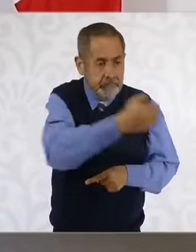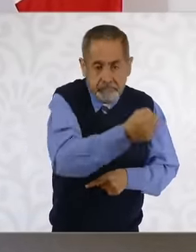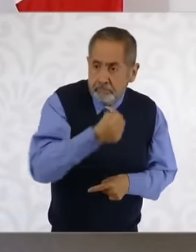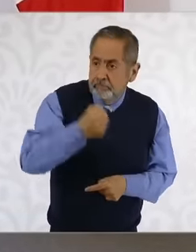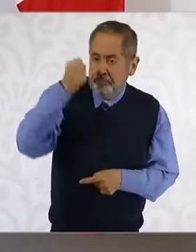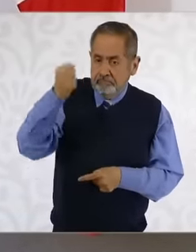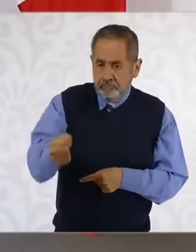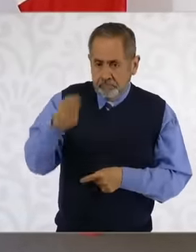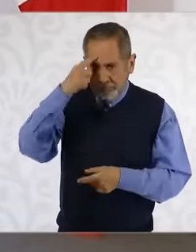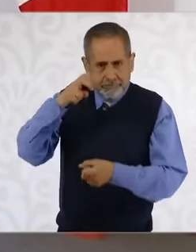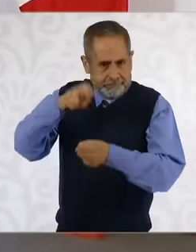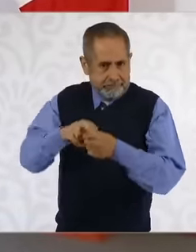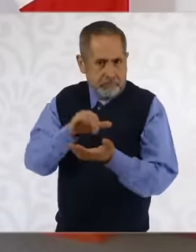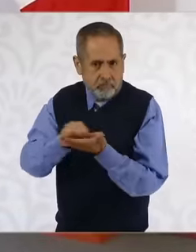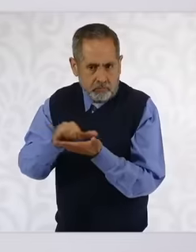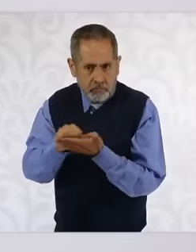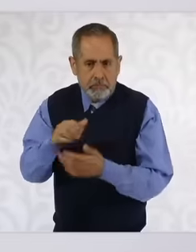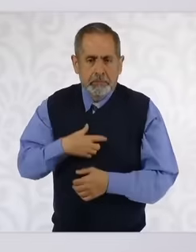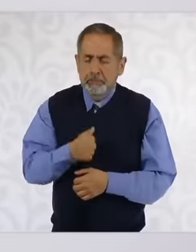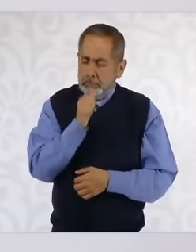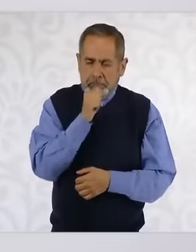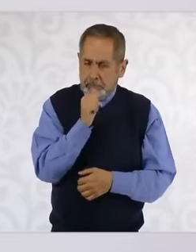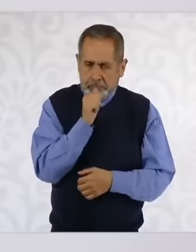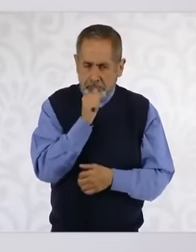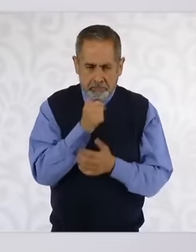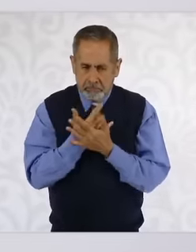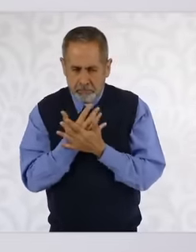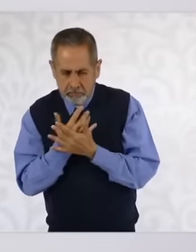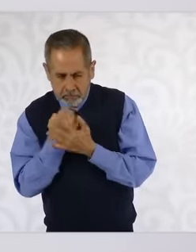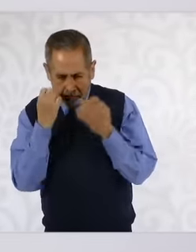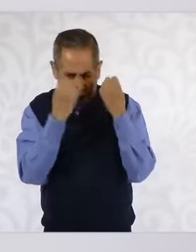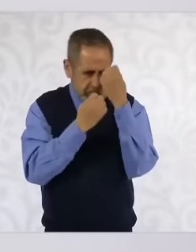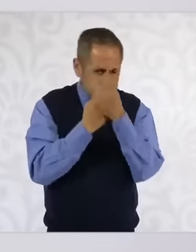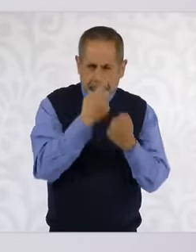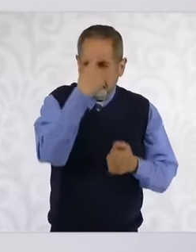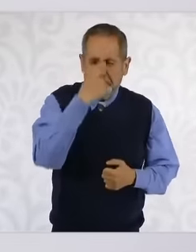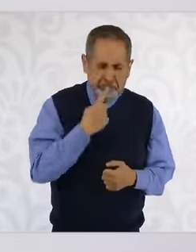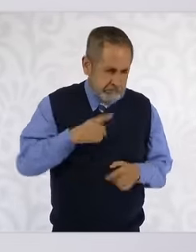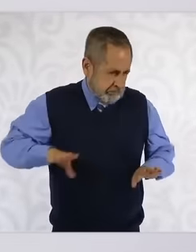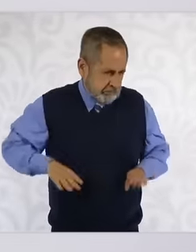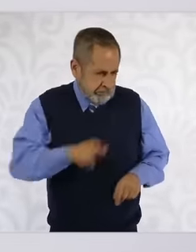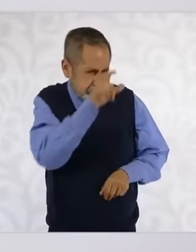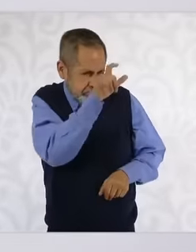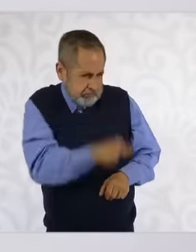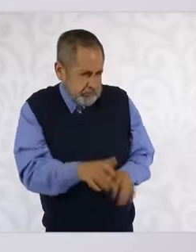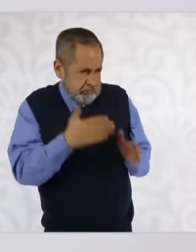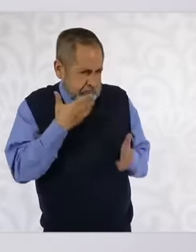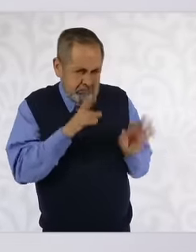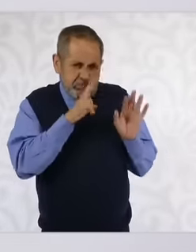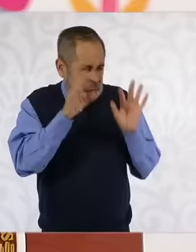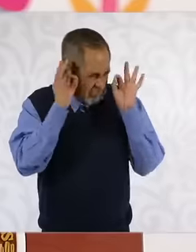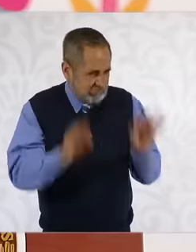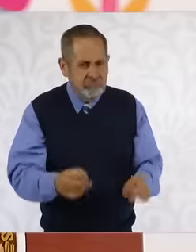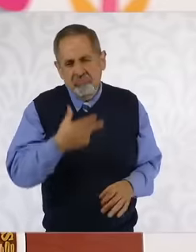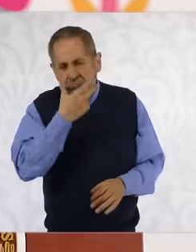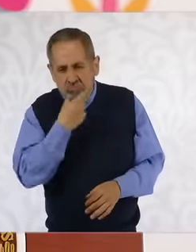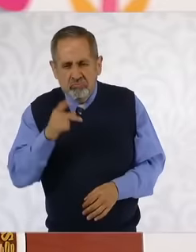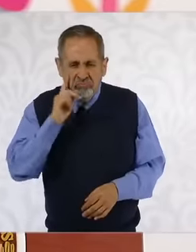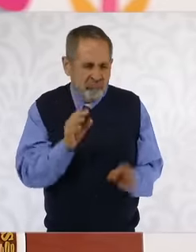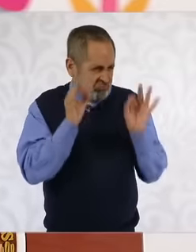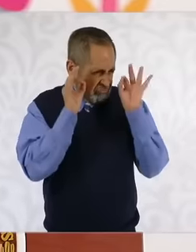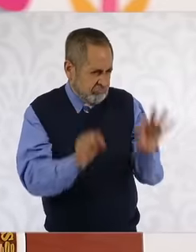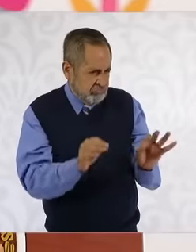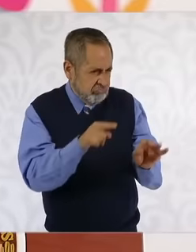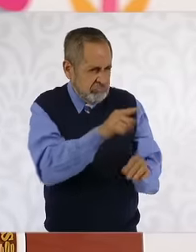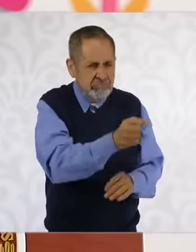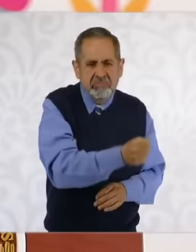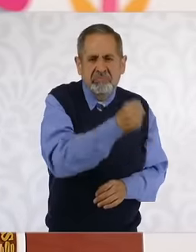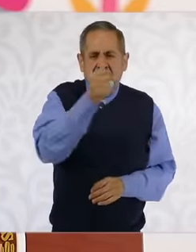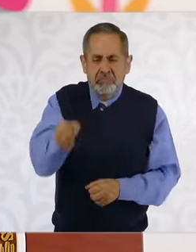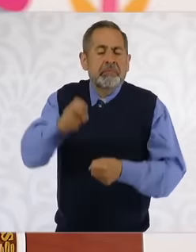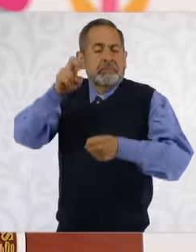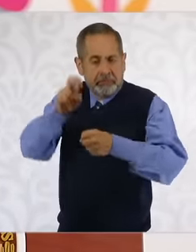decision We are looking for the best profile woman man eh that can be in front of this so